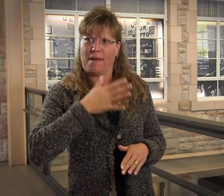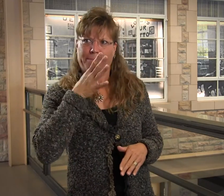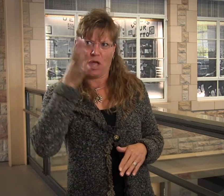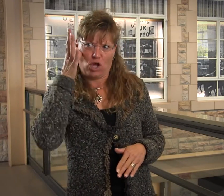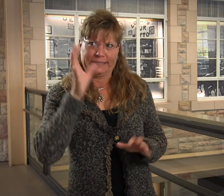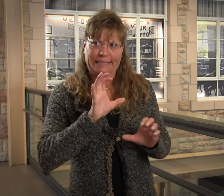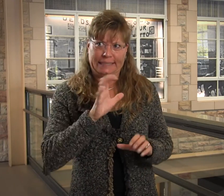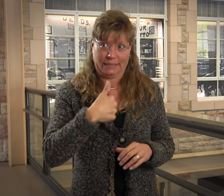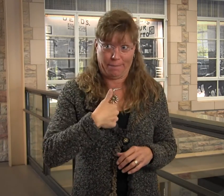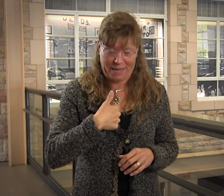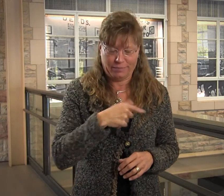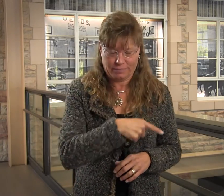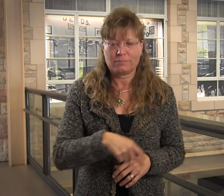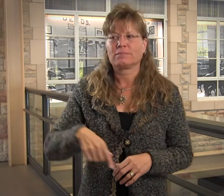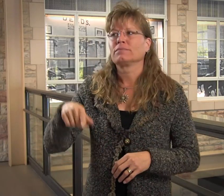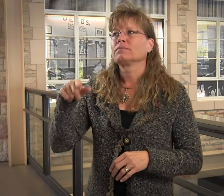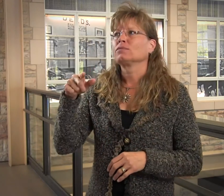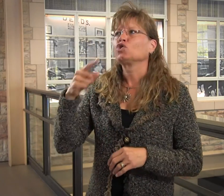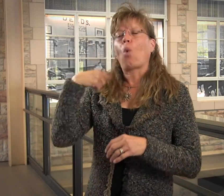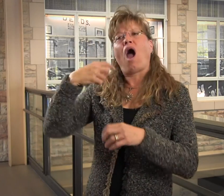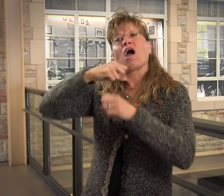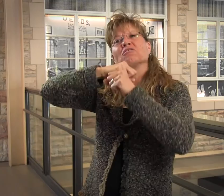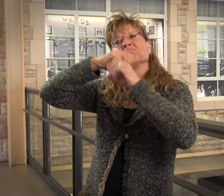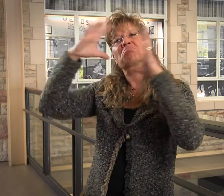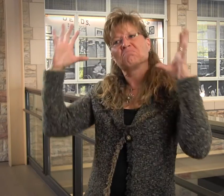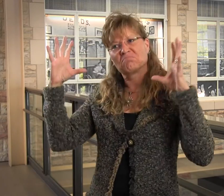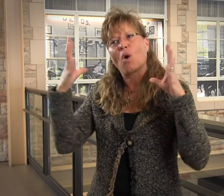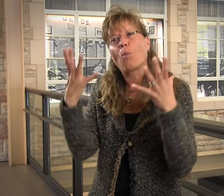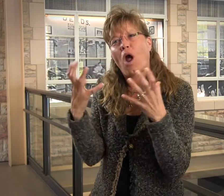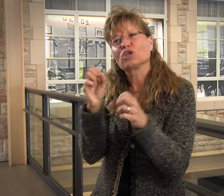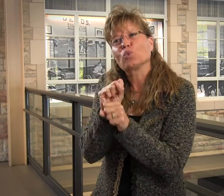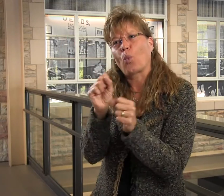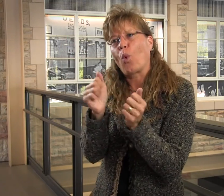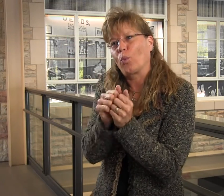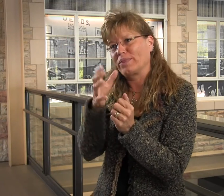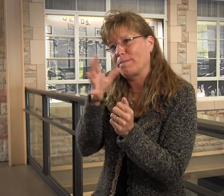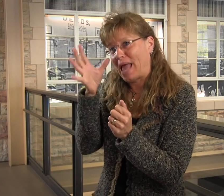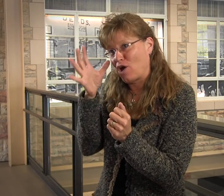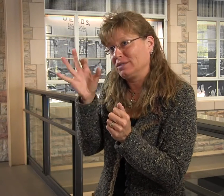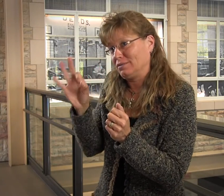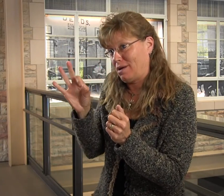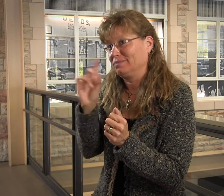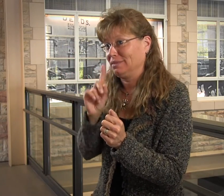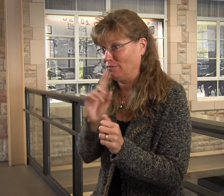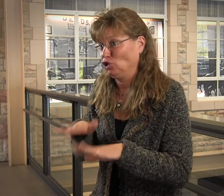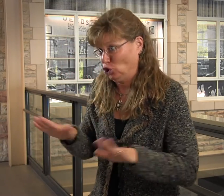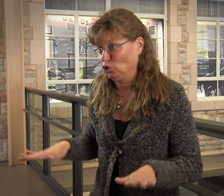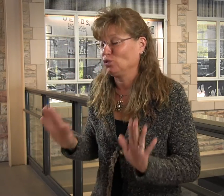like my parents worked with me. So I envision working with parents of Deaf children.